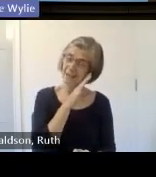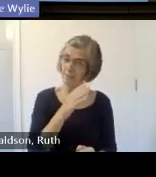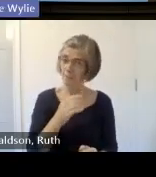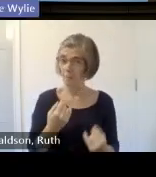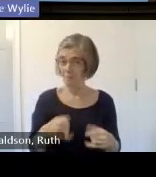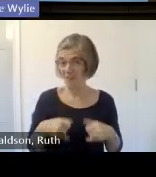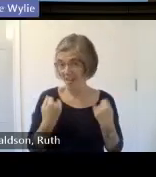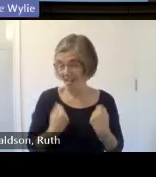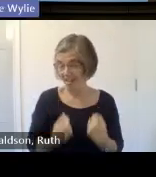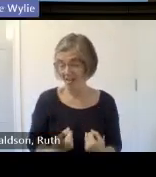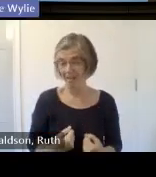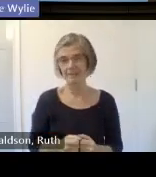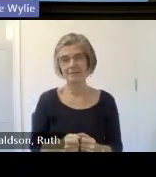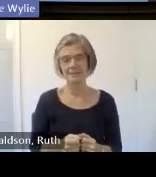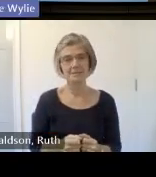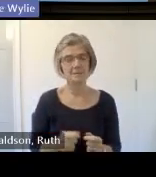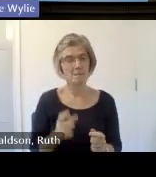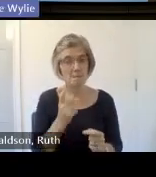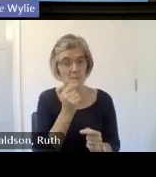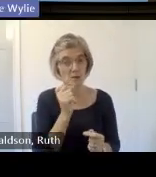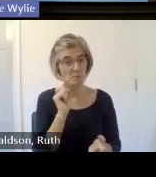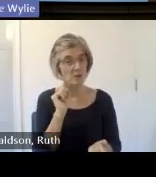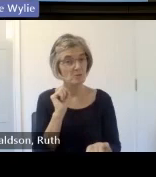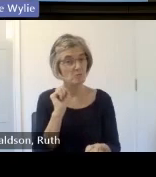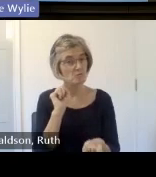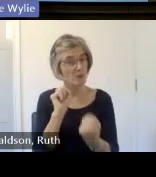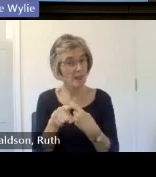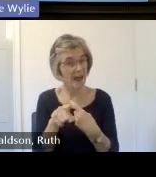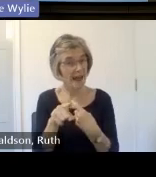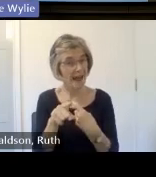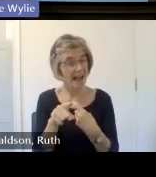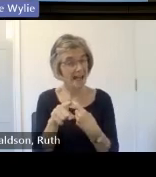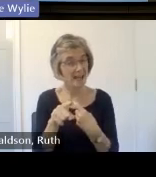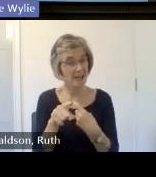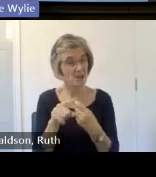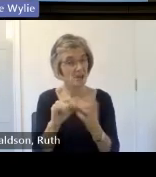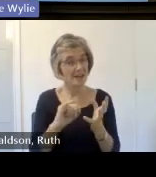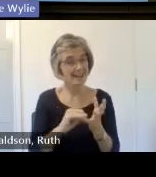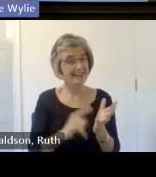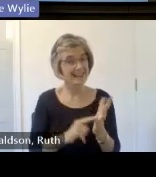were just checking up it looks like uh no is the answer to that in terms of replying directly to